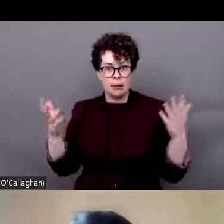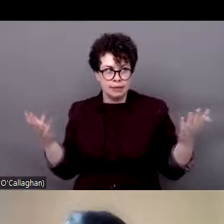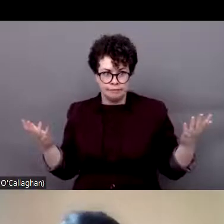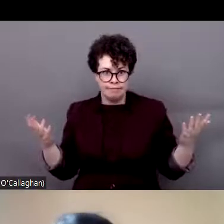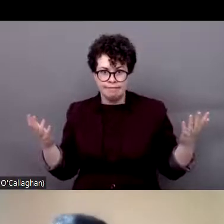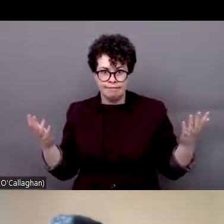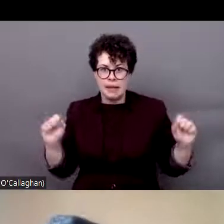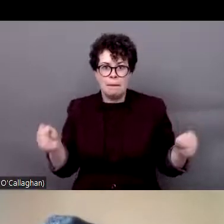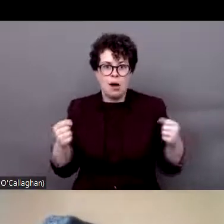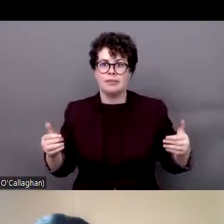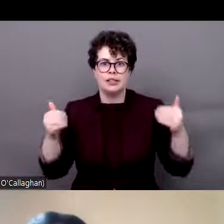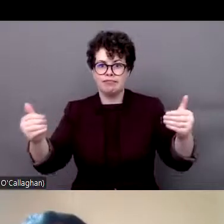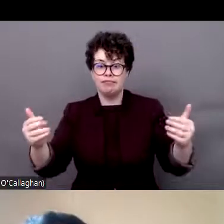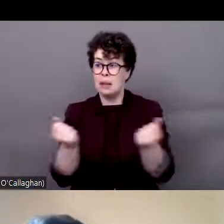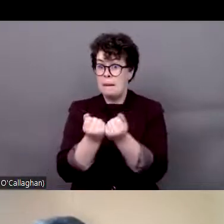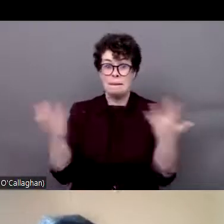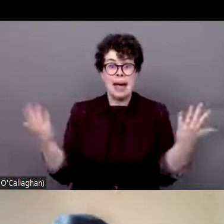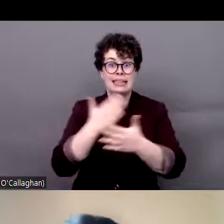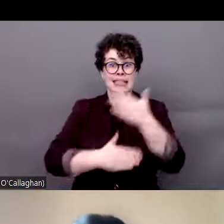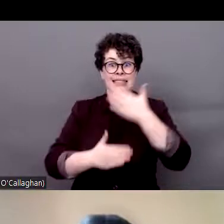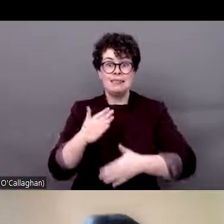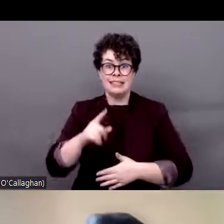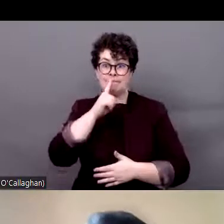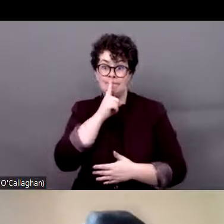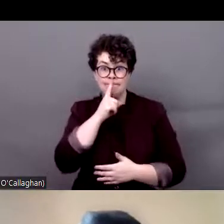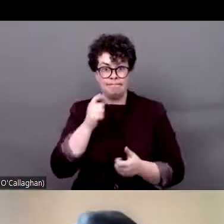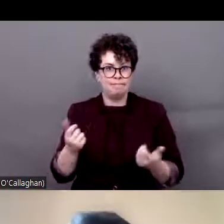And within this whole